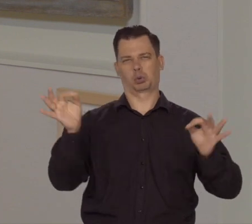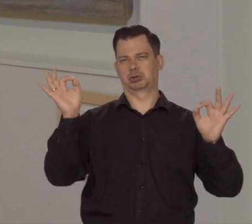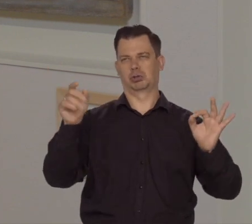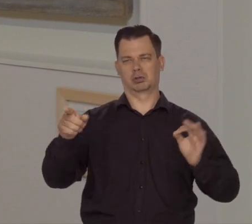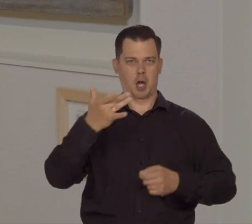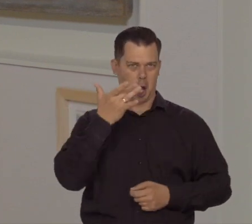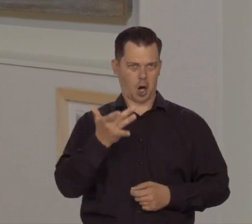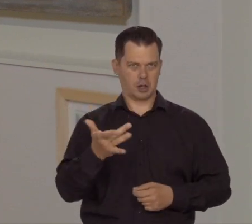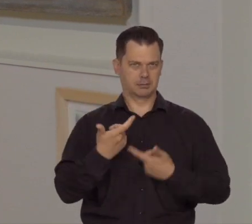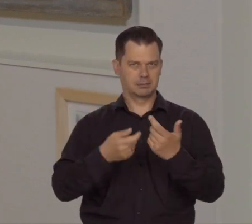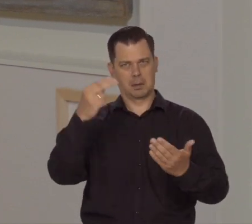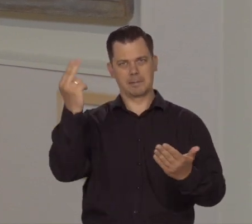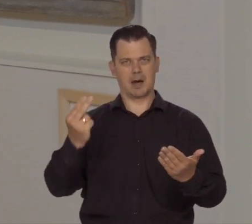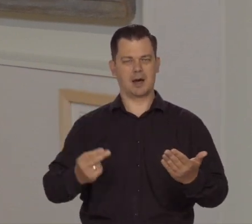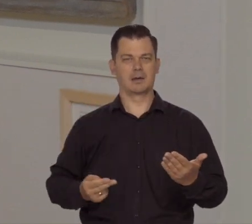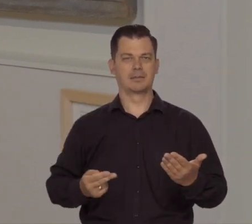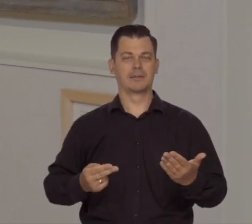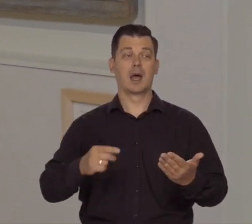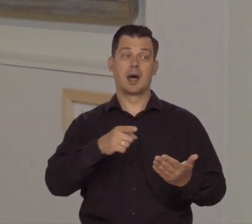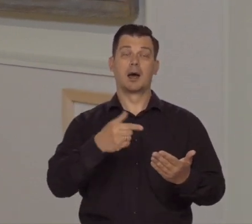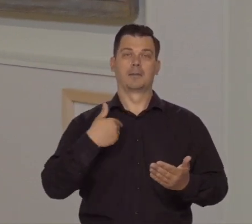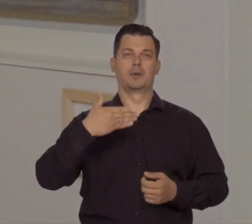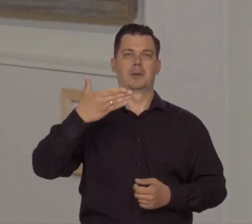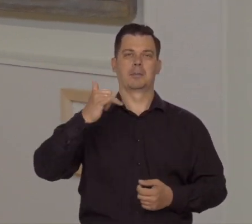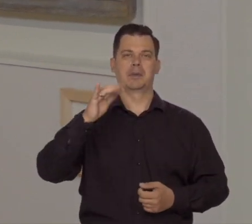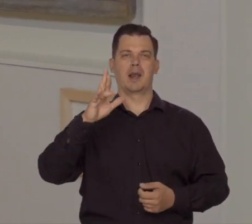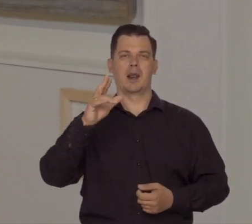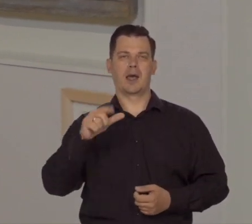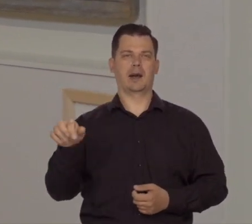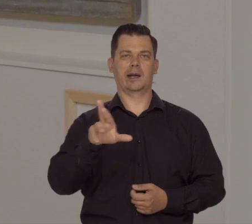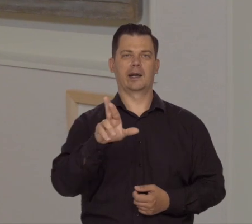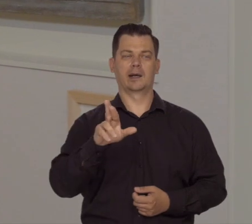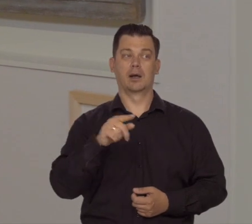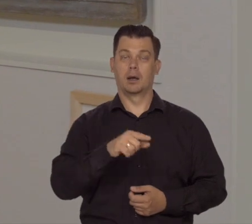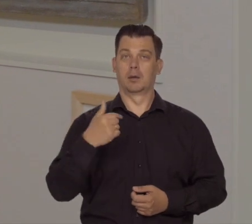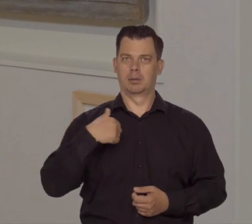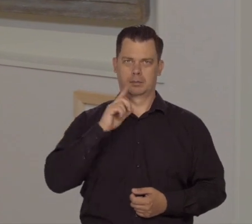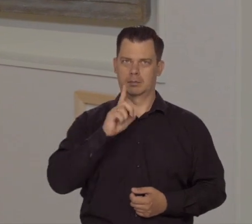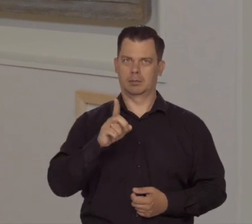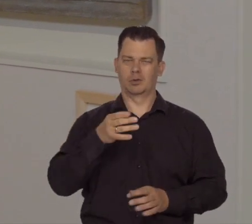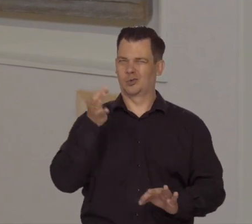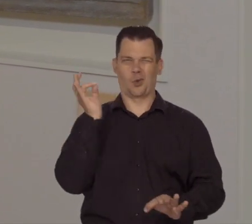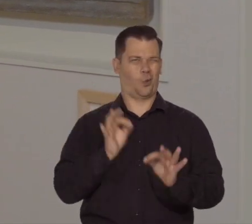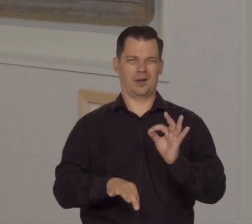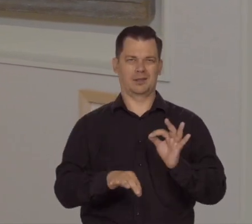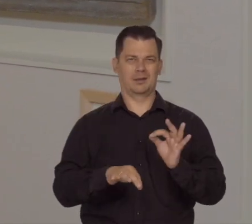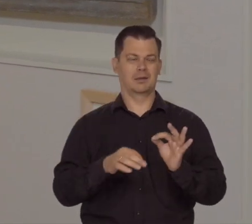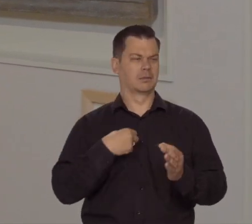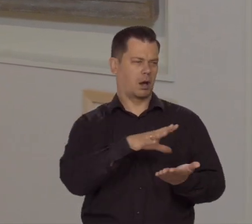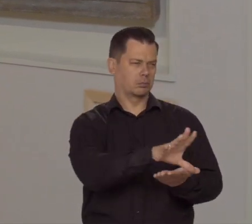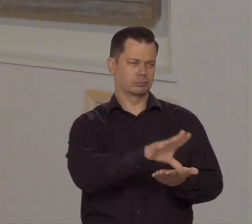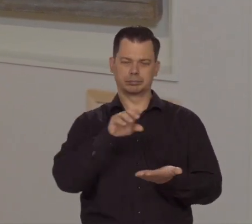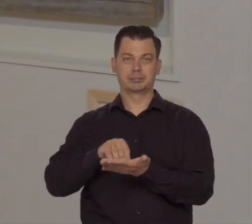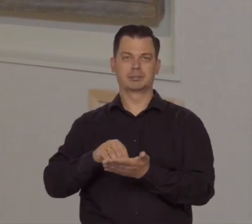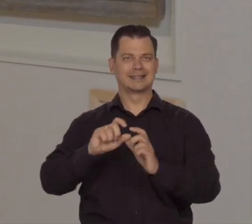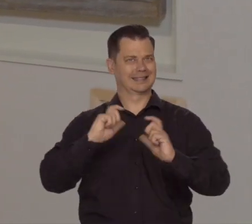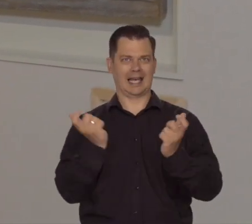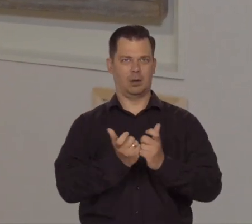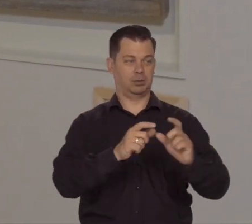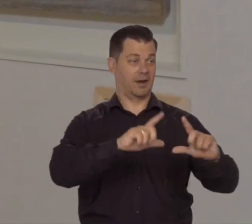However, there were instances, as in Miller's work, where the entire frame was meticulously reproduced.